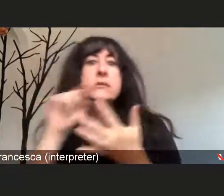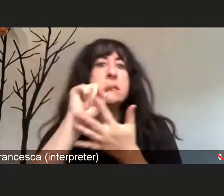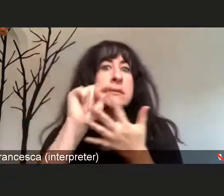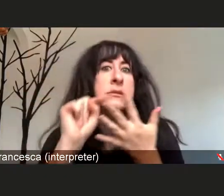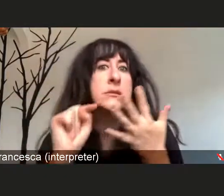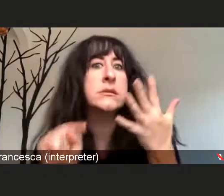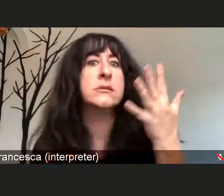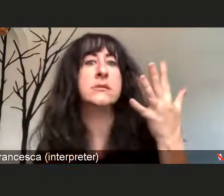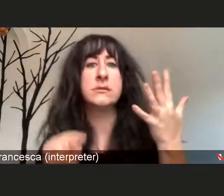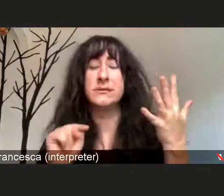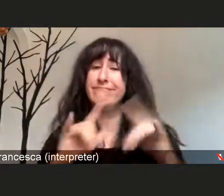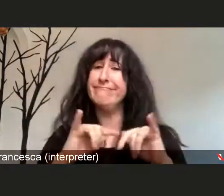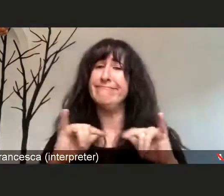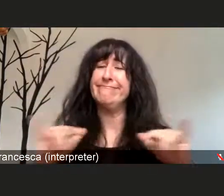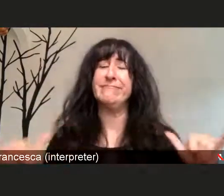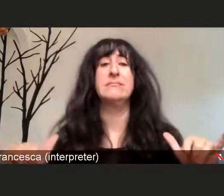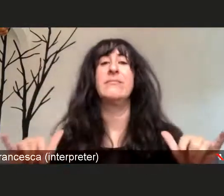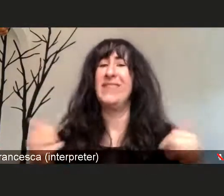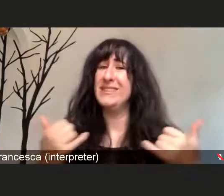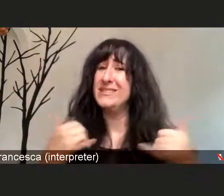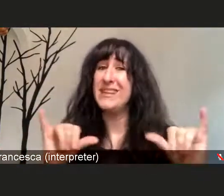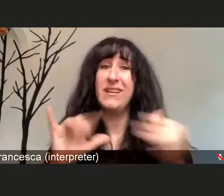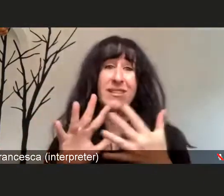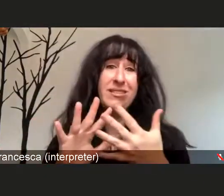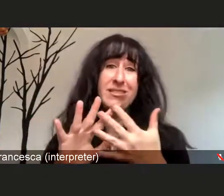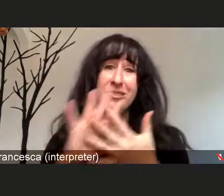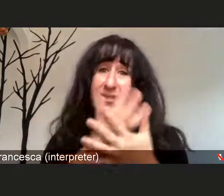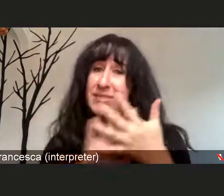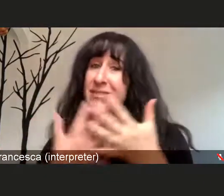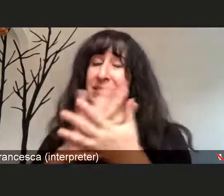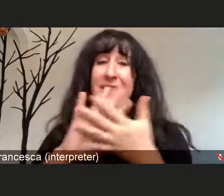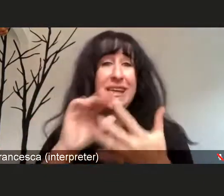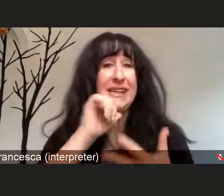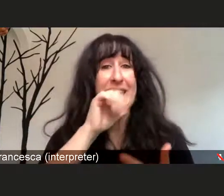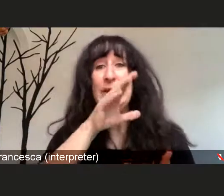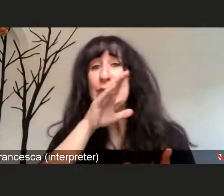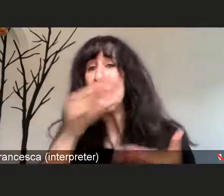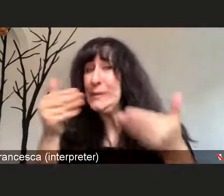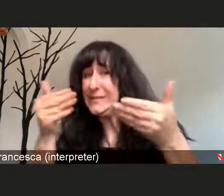in an ambiguous and tenuous state, where there were so many questions